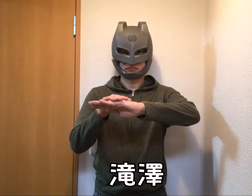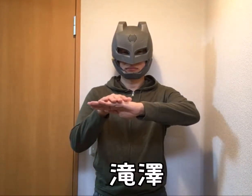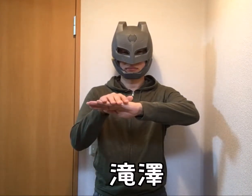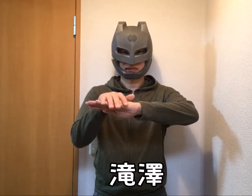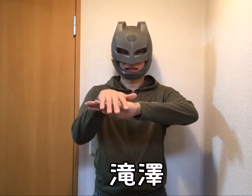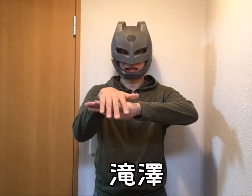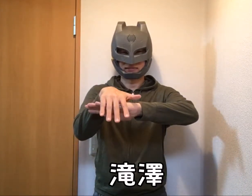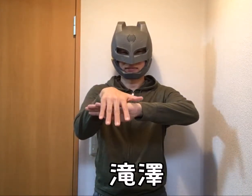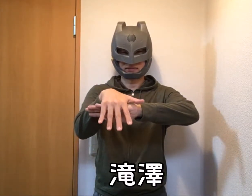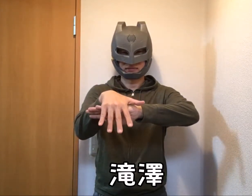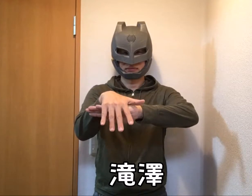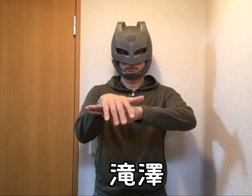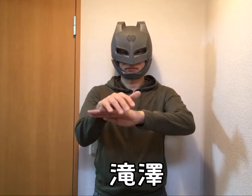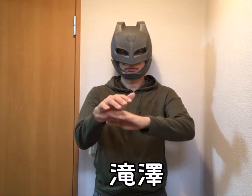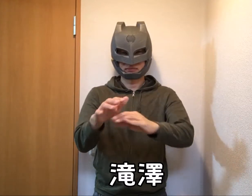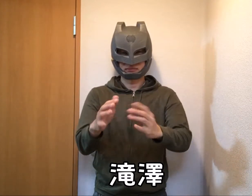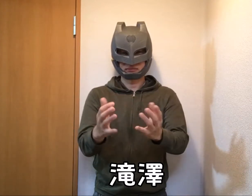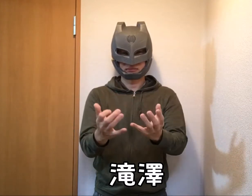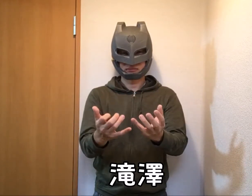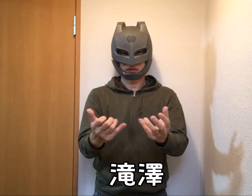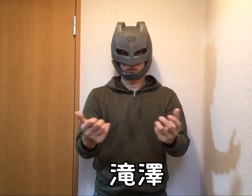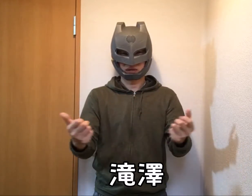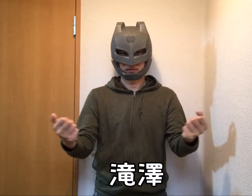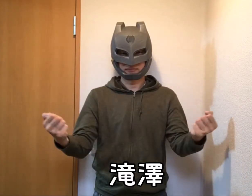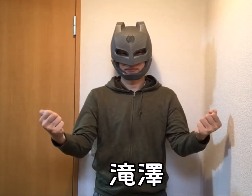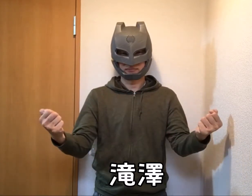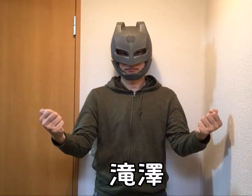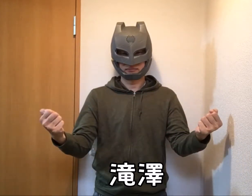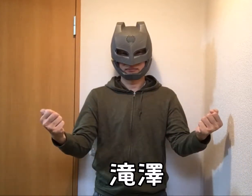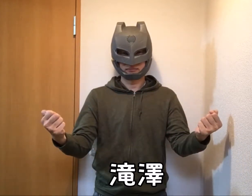Takizawa (person's name)